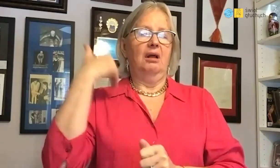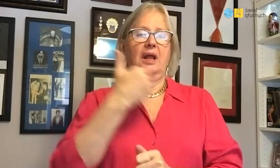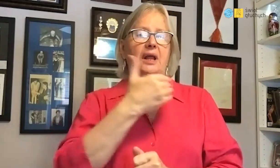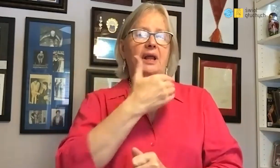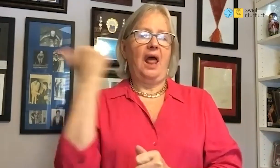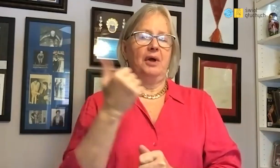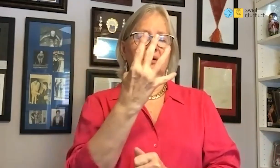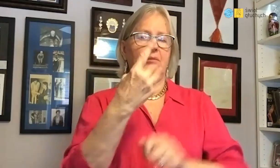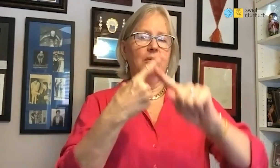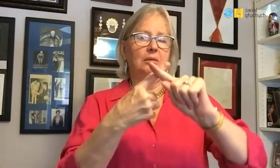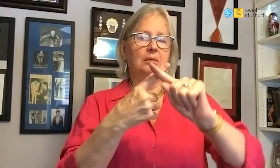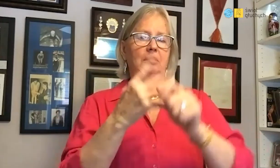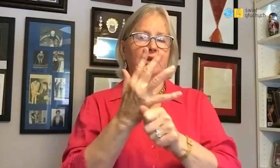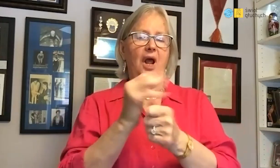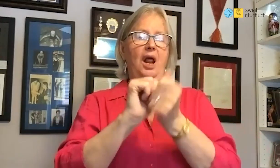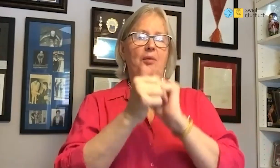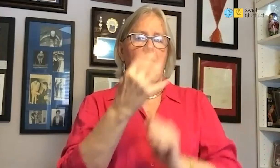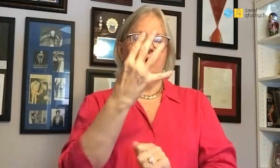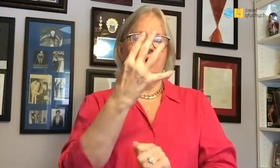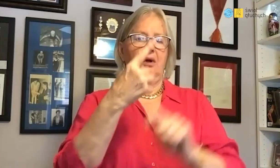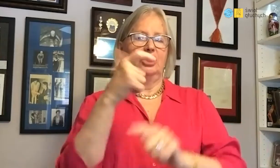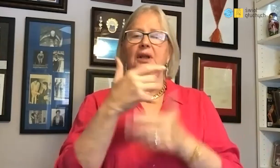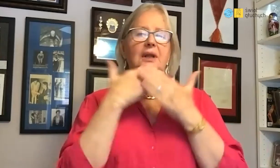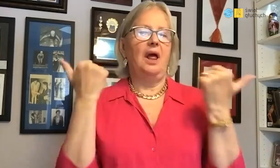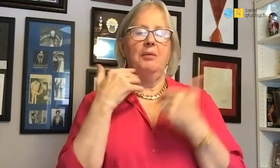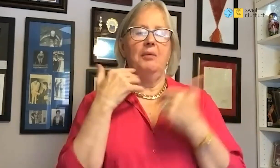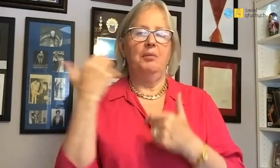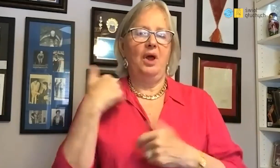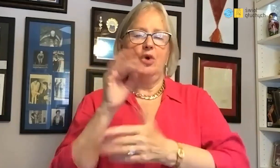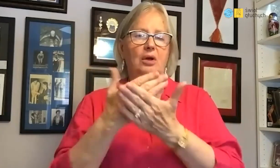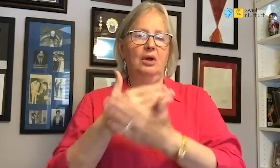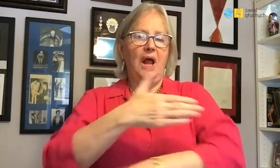Answering your doubts, it was no distances as 4 times 50 m or 4 times 100 m,